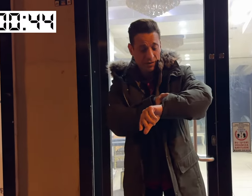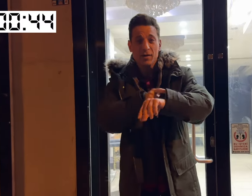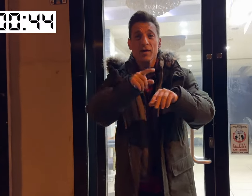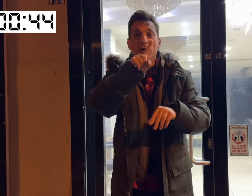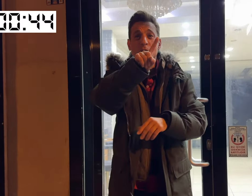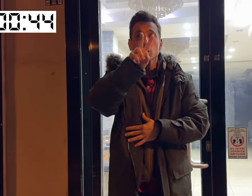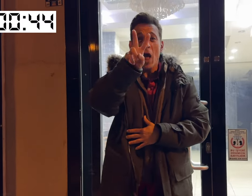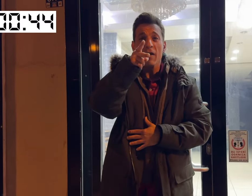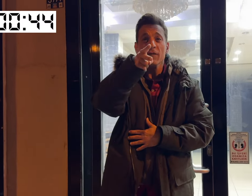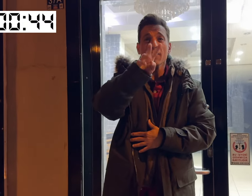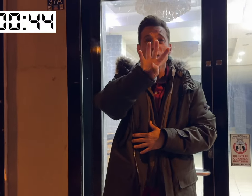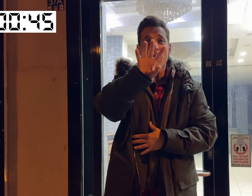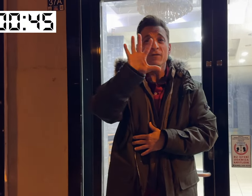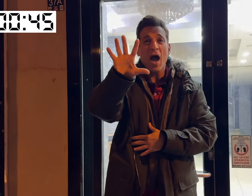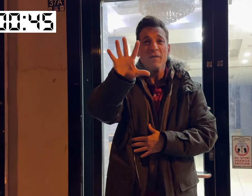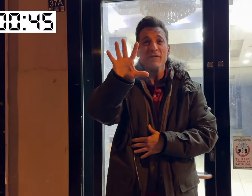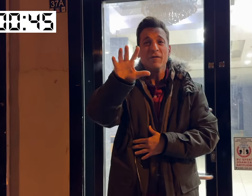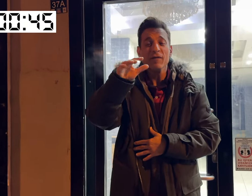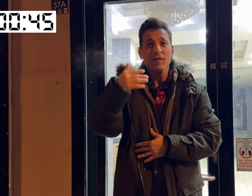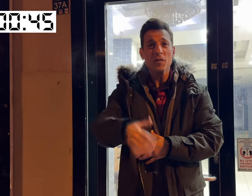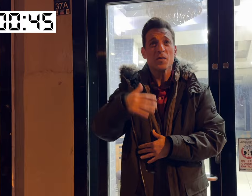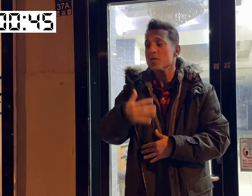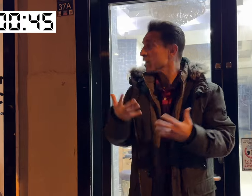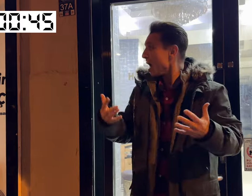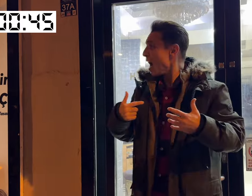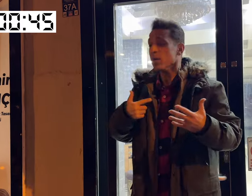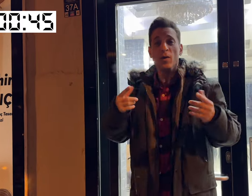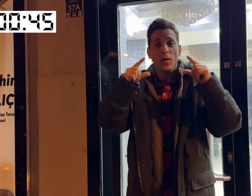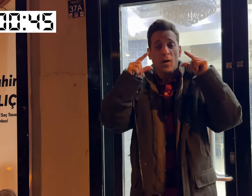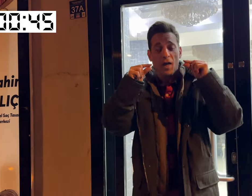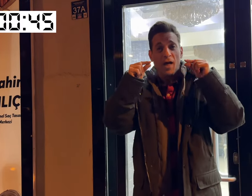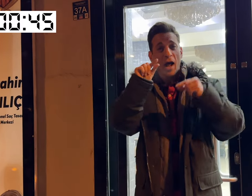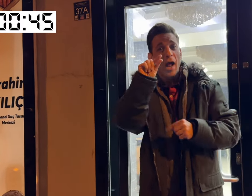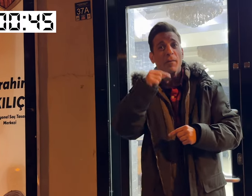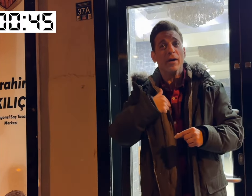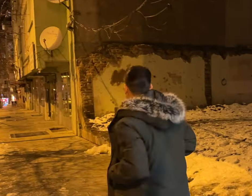Oh, it's now 12:45 AM, and I am already feeling a bit sleepy.